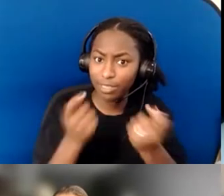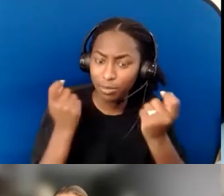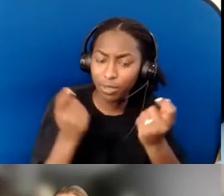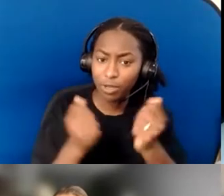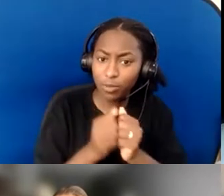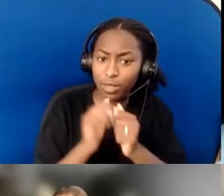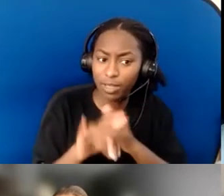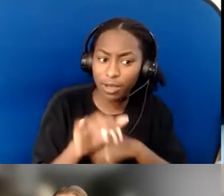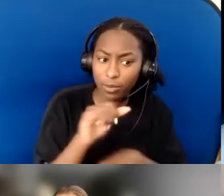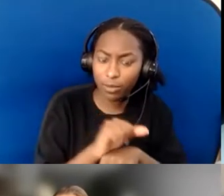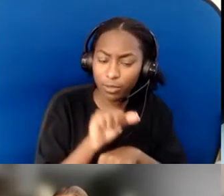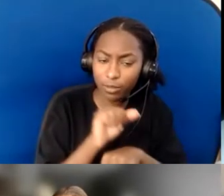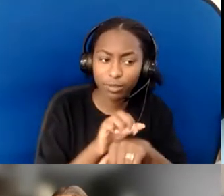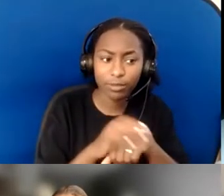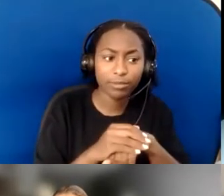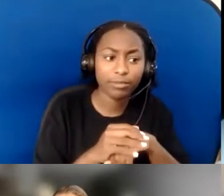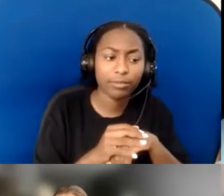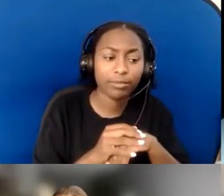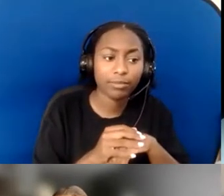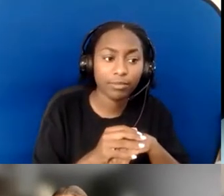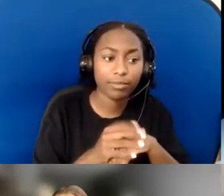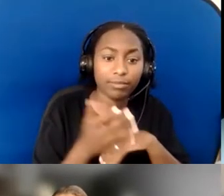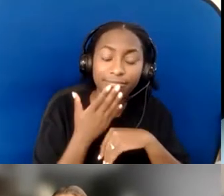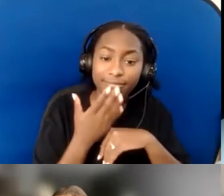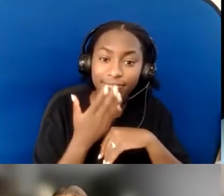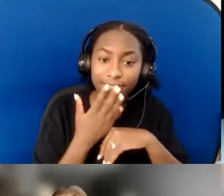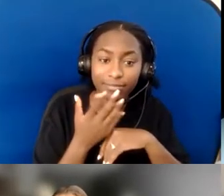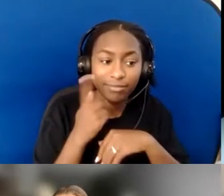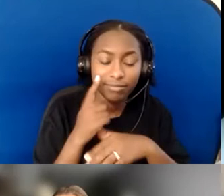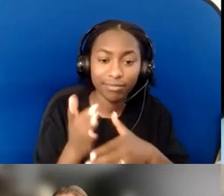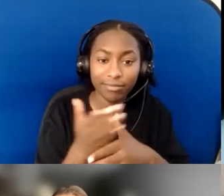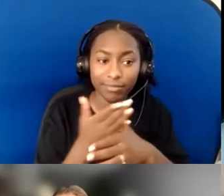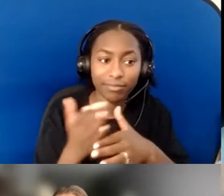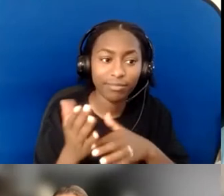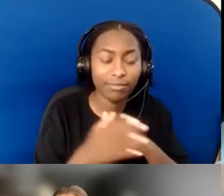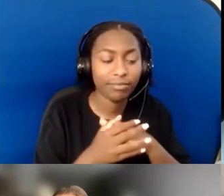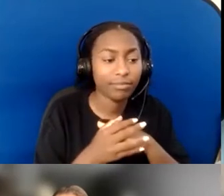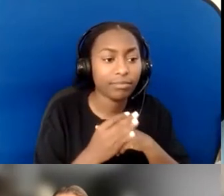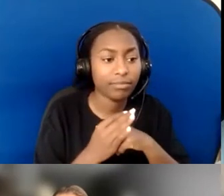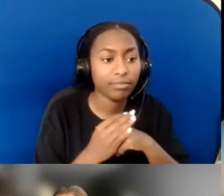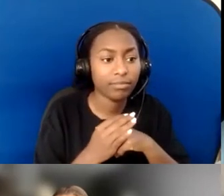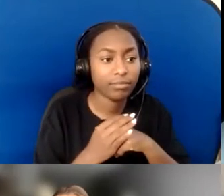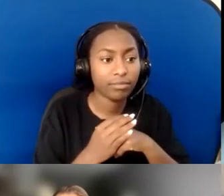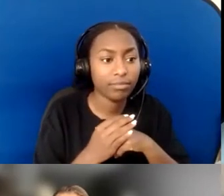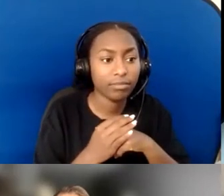particularly in that young gentleman's life, so thank you for sharing that. Now, I do want to clarify two things about the RCA's